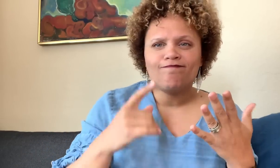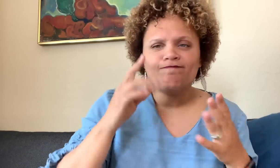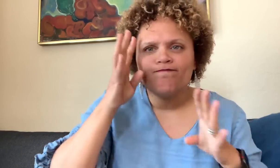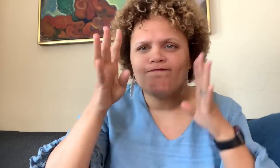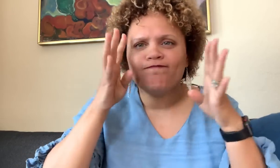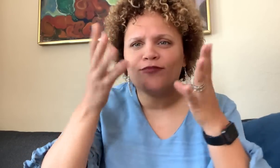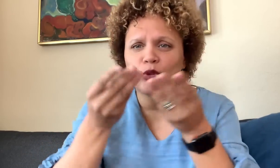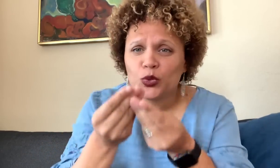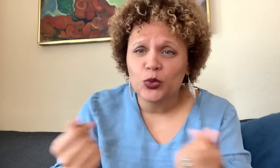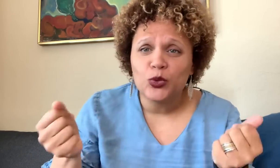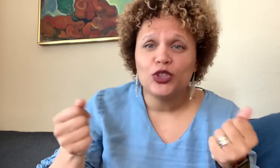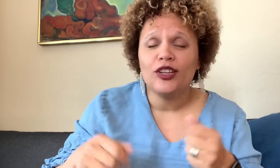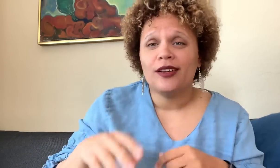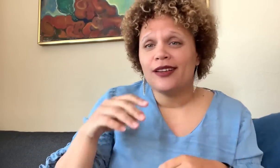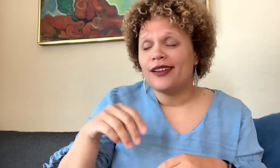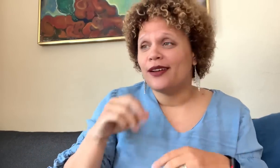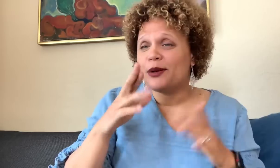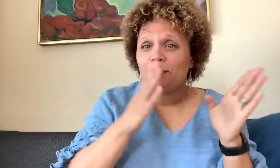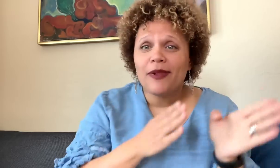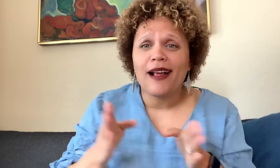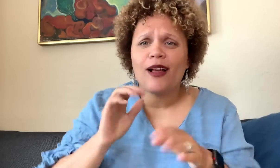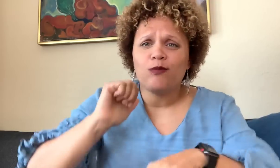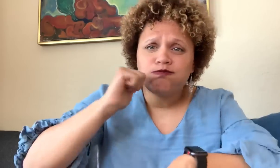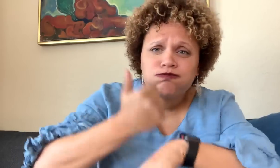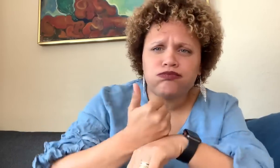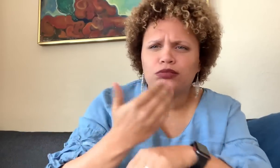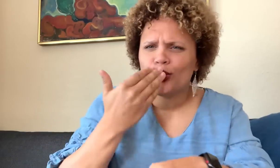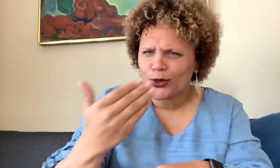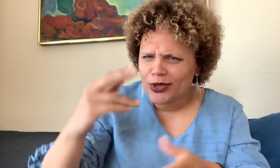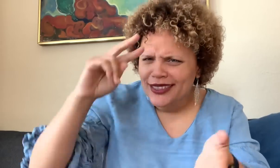They typically come up with solutions and develop plans, all with good intentions.